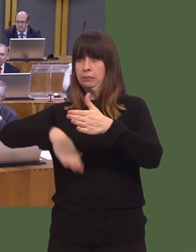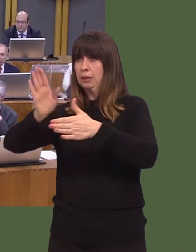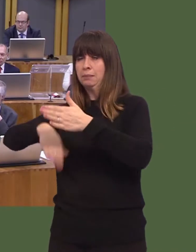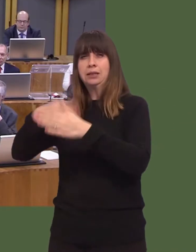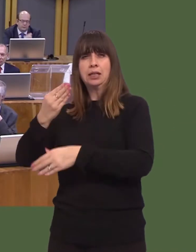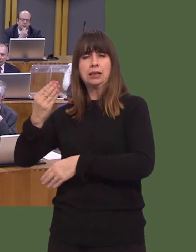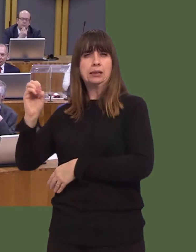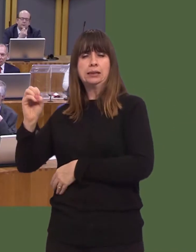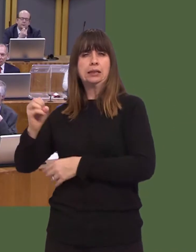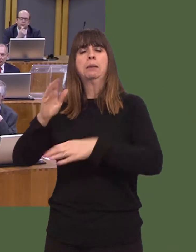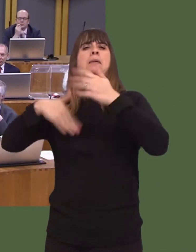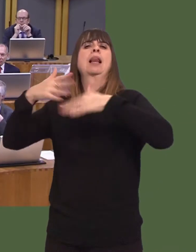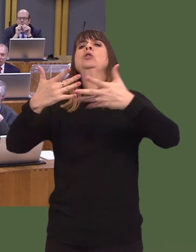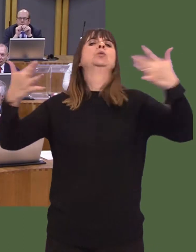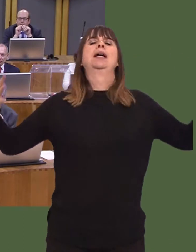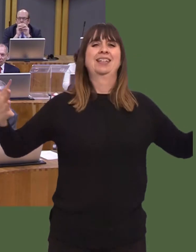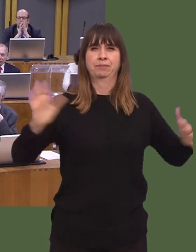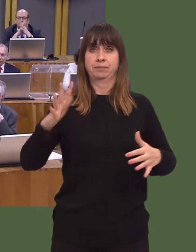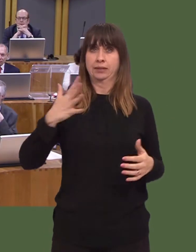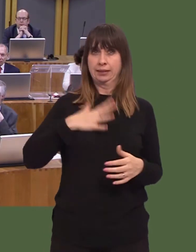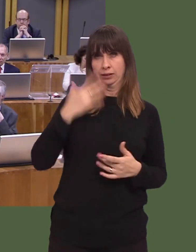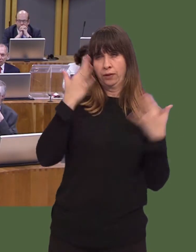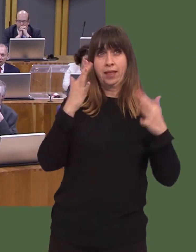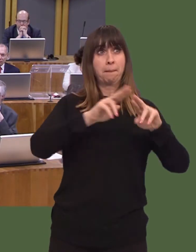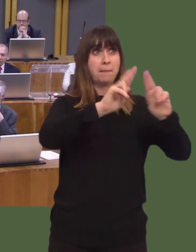What we look to do is to identify existing buildings that are appropriate for businesses